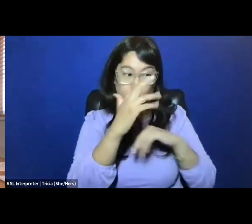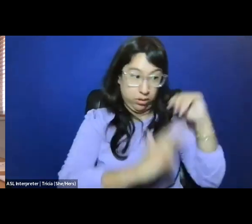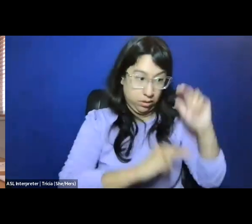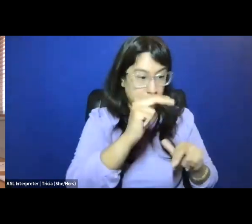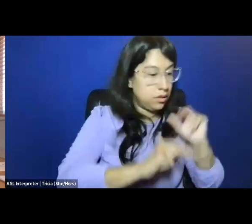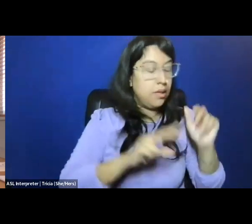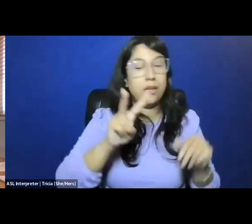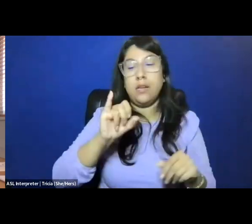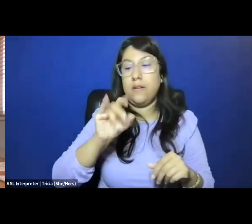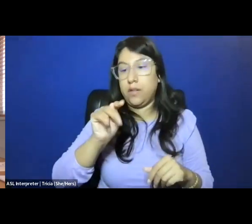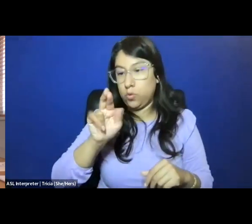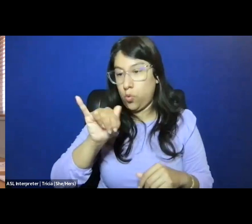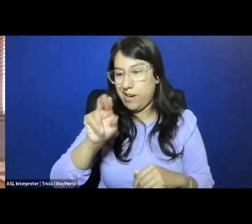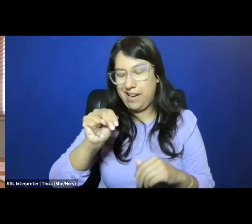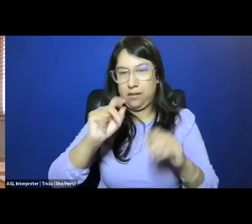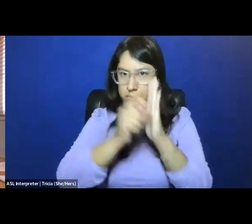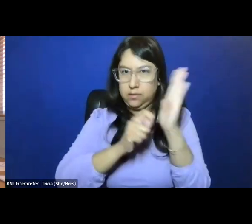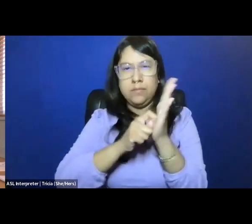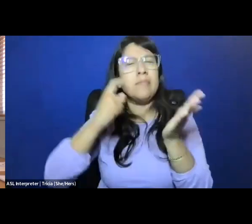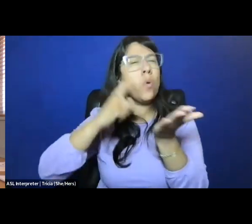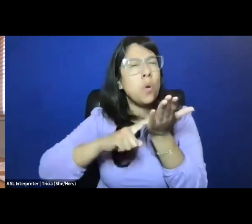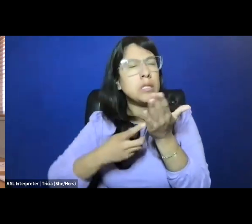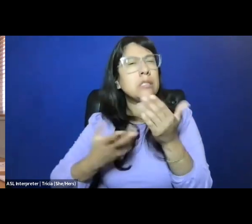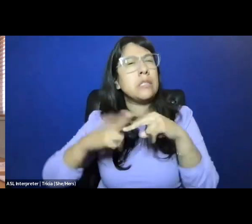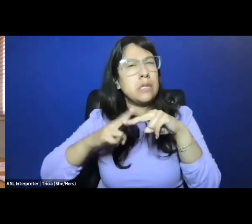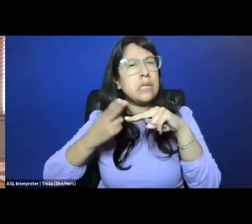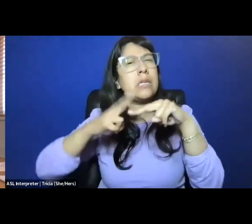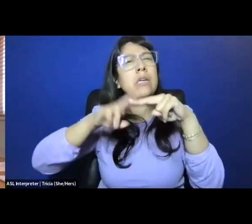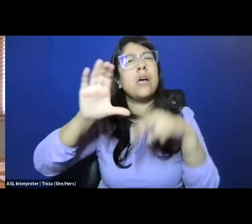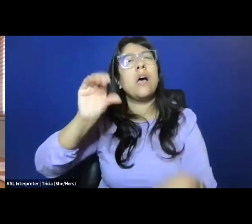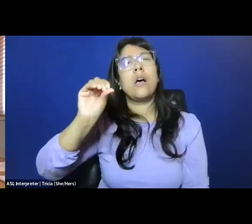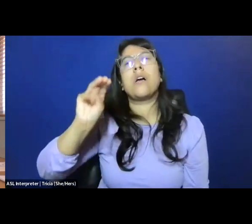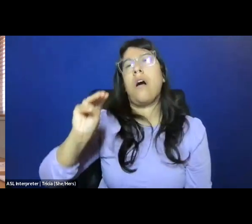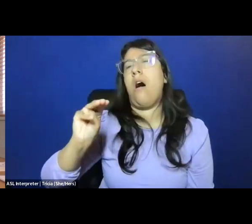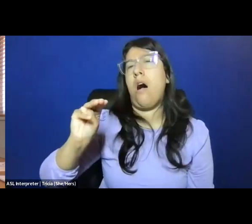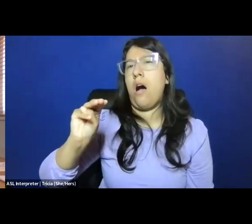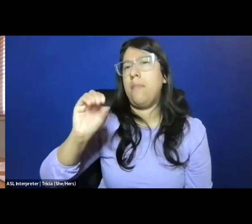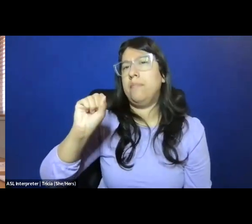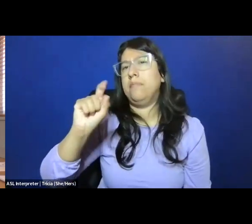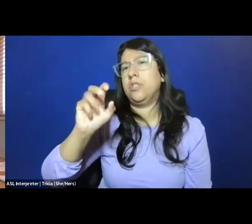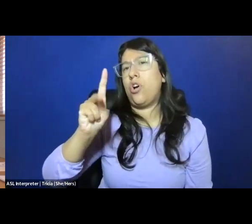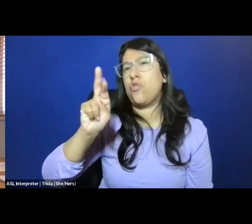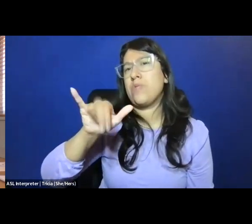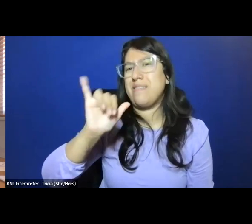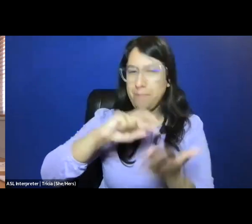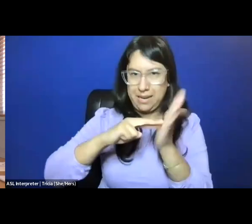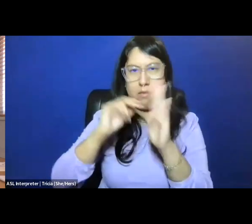where seeing the rise of a particular form of Comstockery, a kind of, you know, moral rhetoric